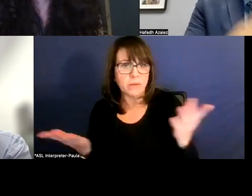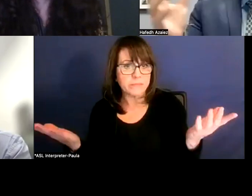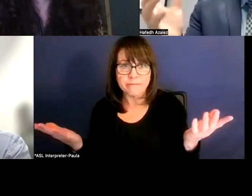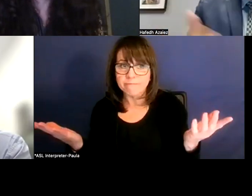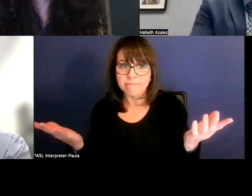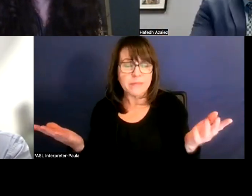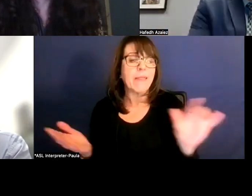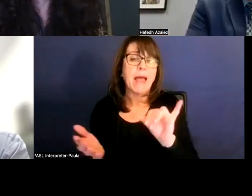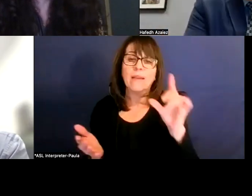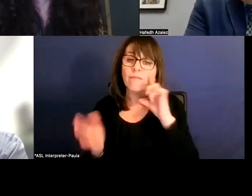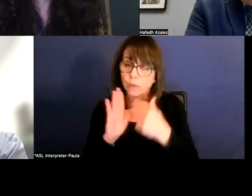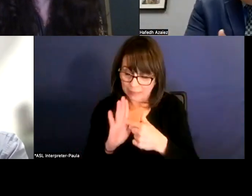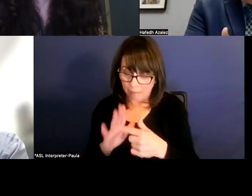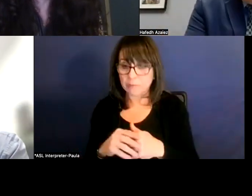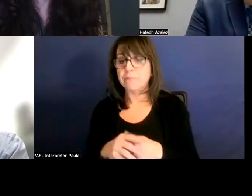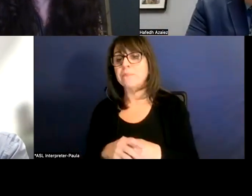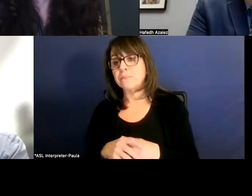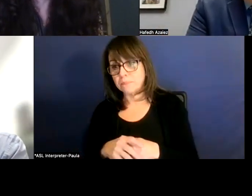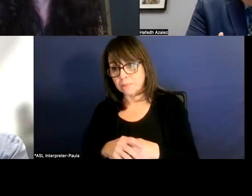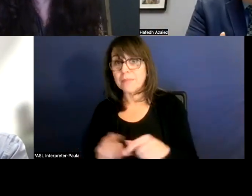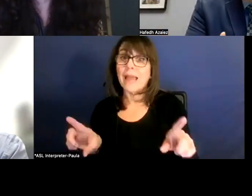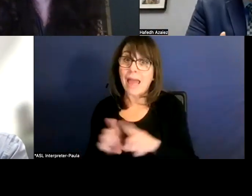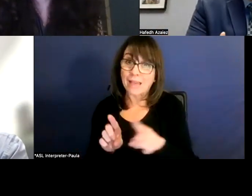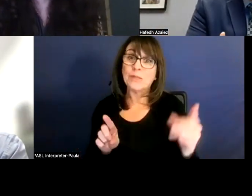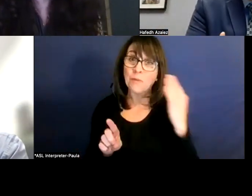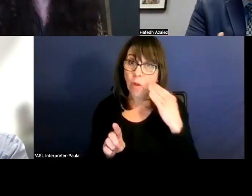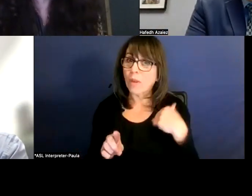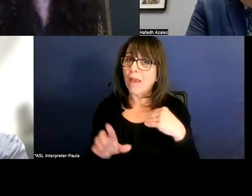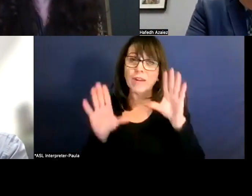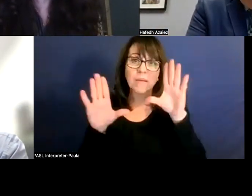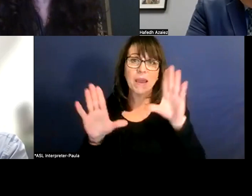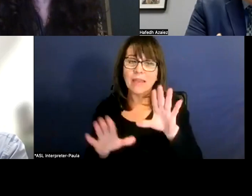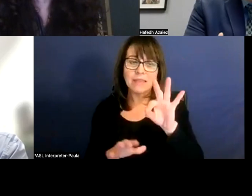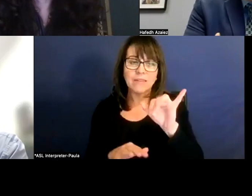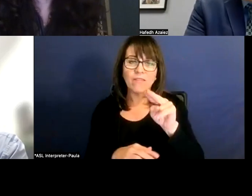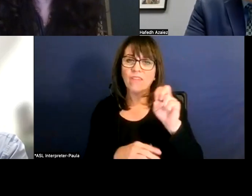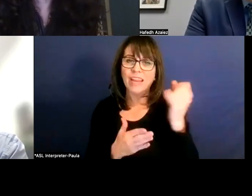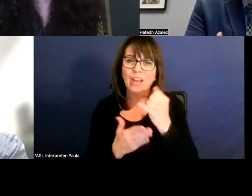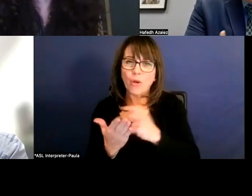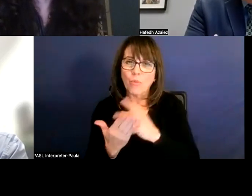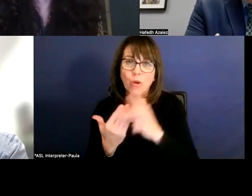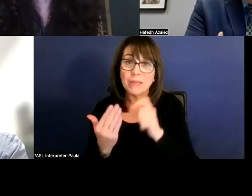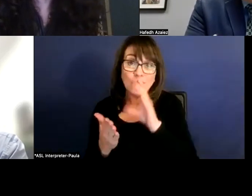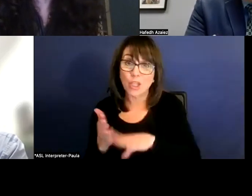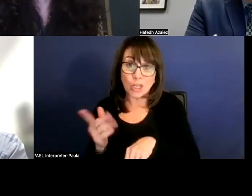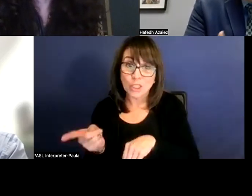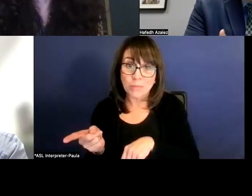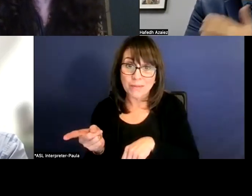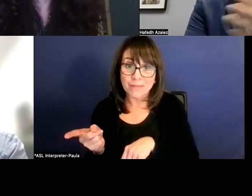For example, as you know, we have an amazing fine art programs. And then it's not cheap to have an amazing program.